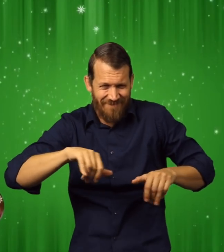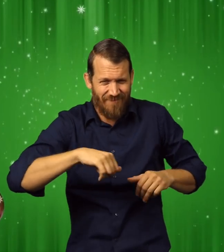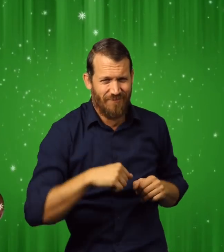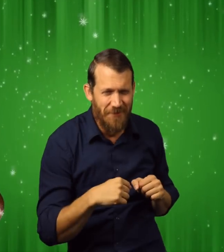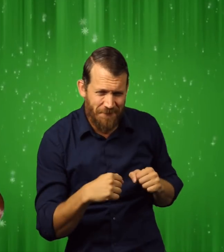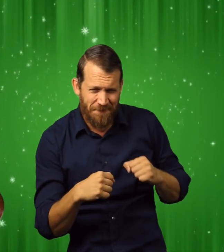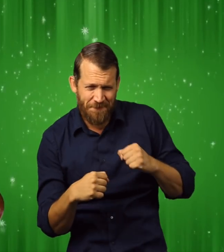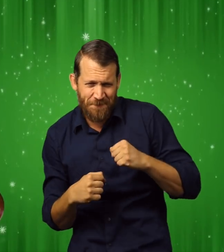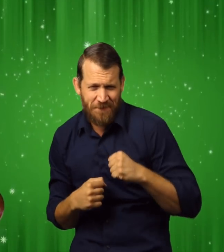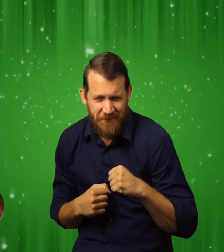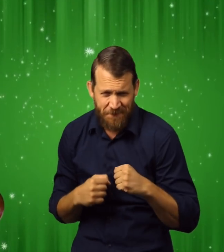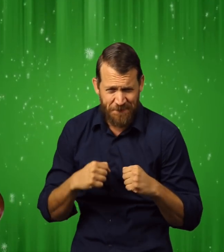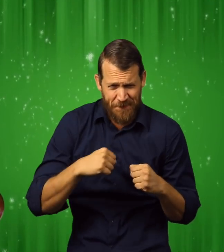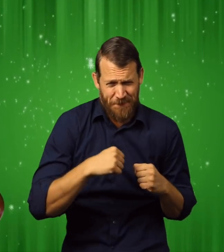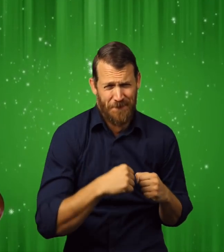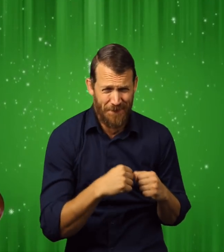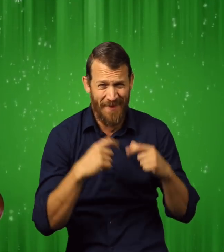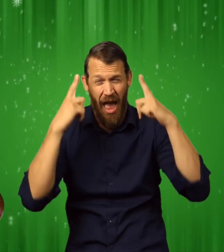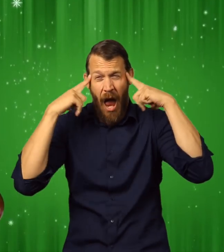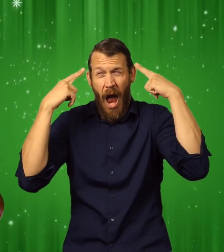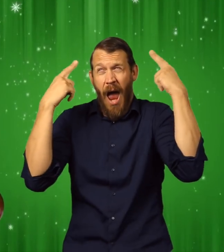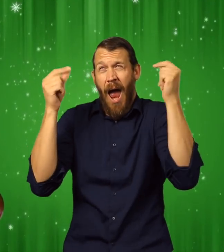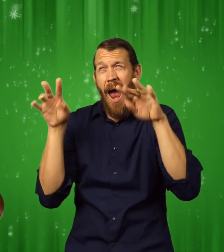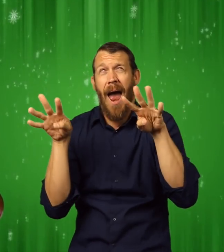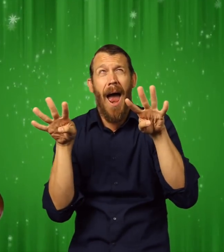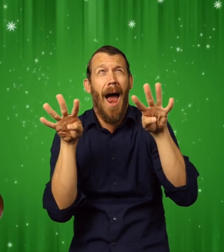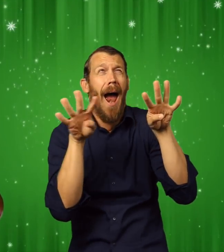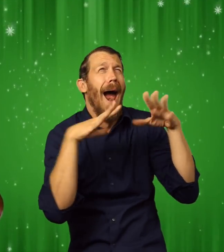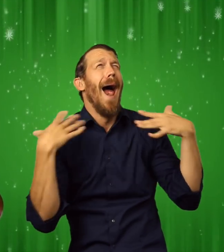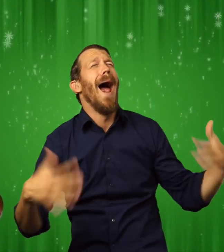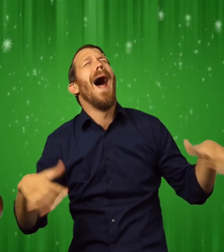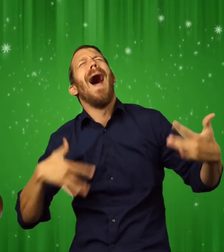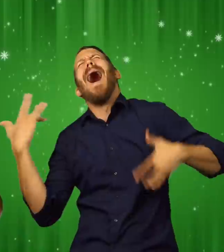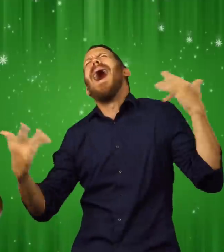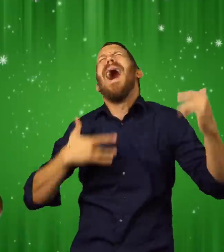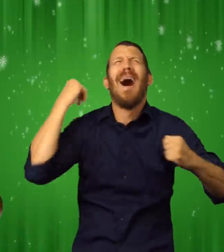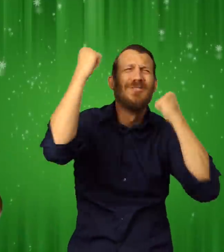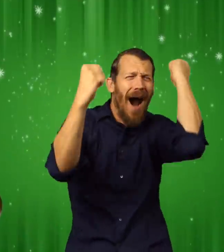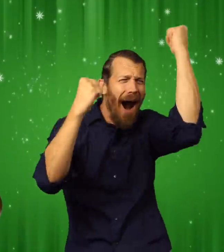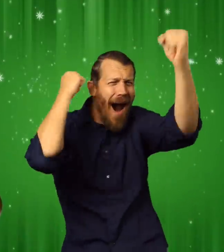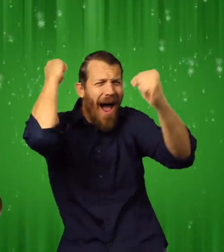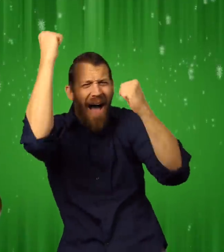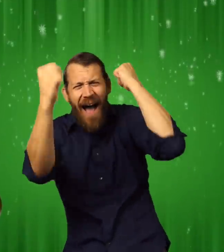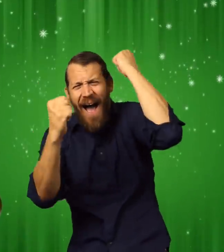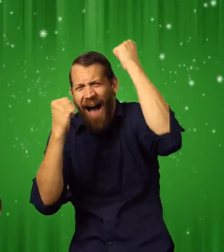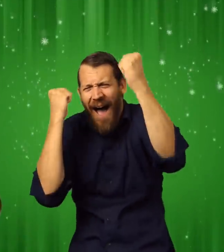Across the circle, the elves moved apart and Santa Claus appeared.